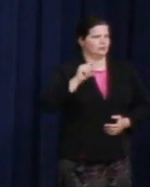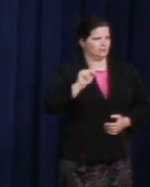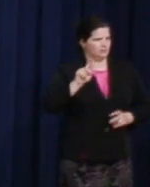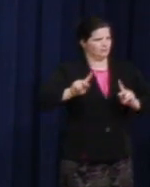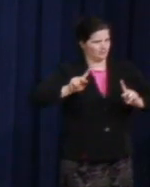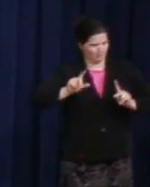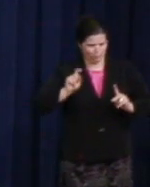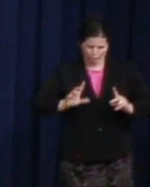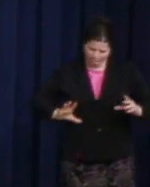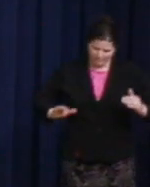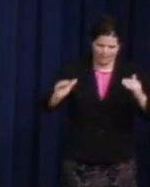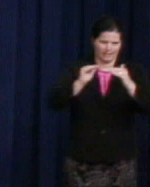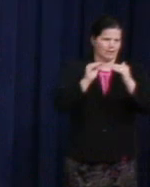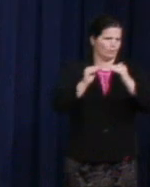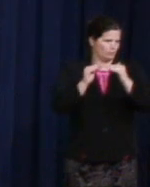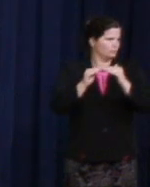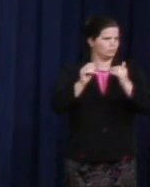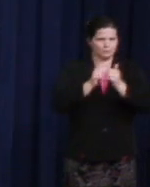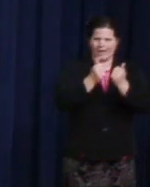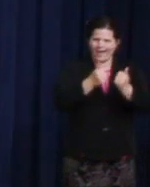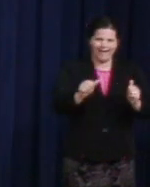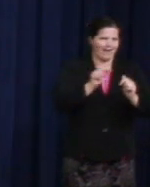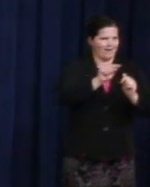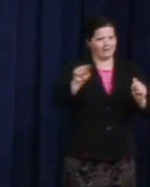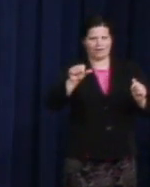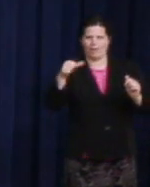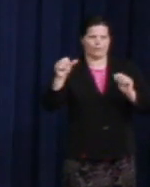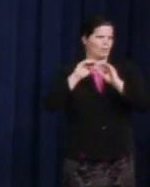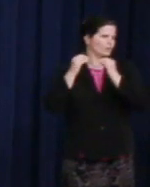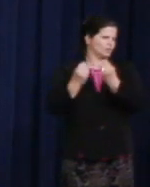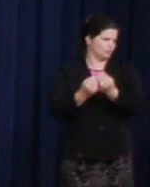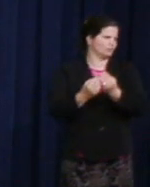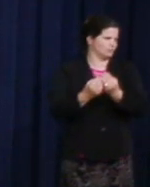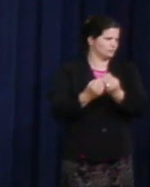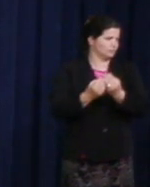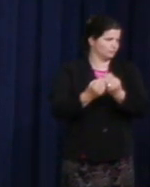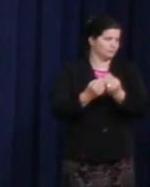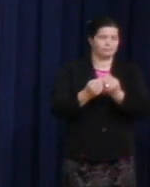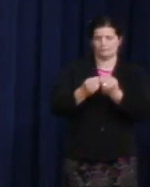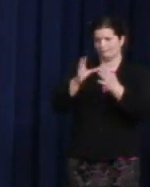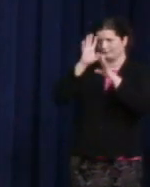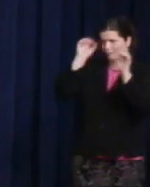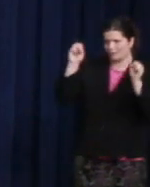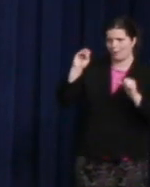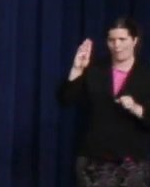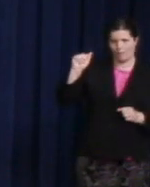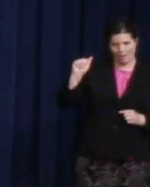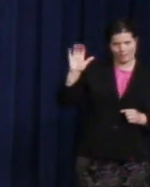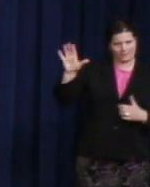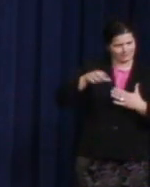at the United Nations as any other organization. And, thanks to President Obama's leadership, they now do.